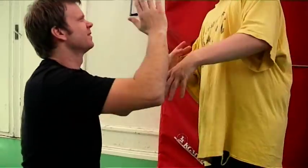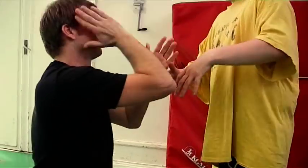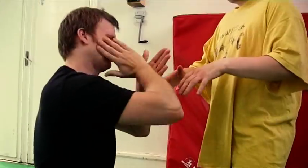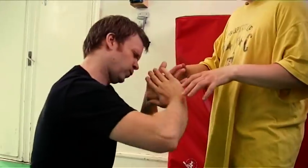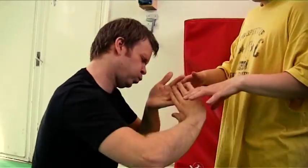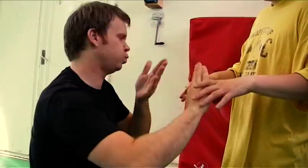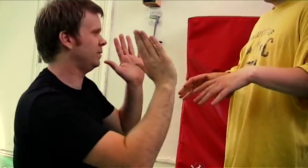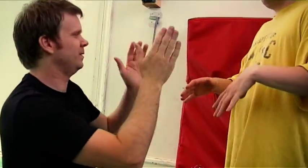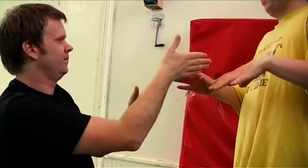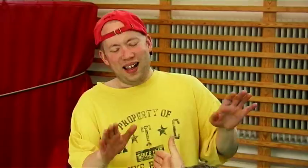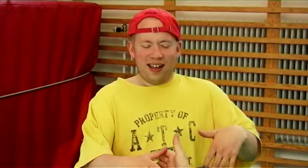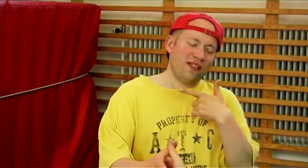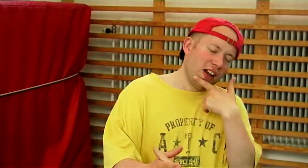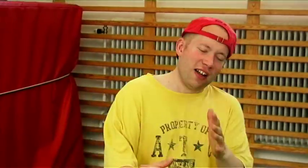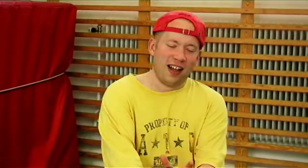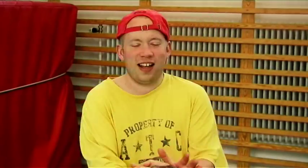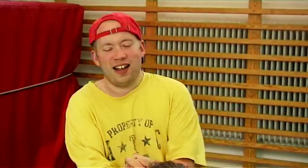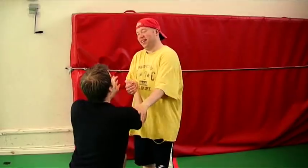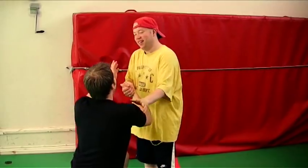I'm sorry! It's OK!